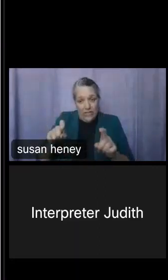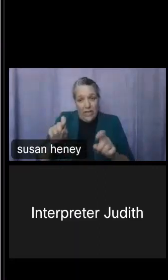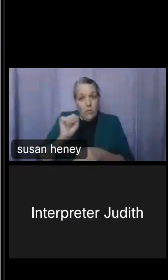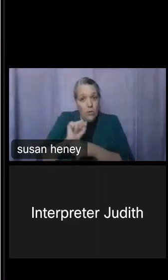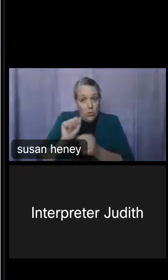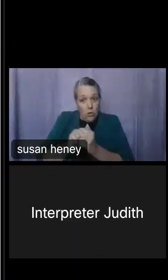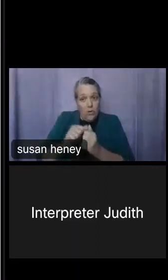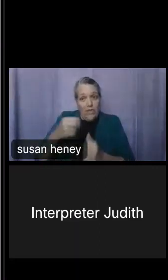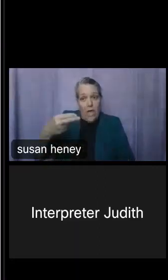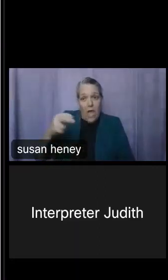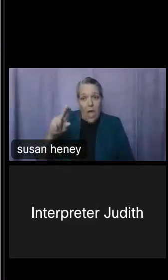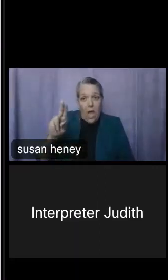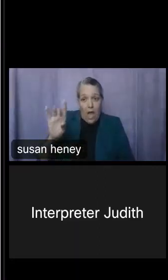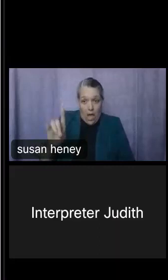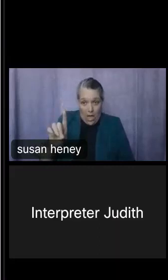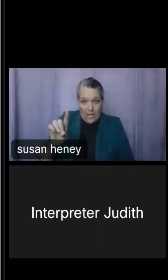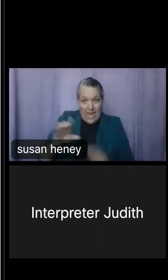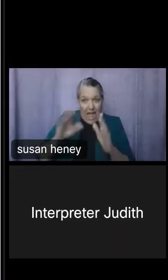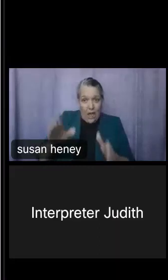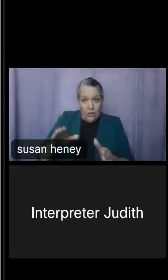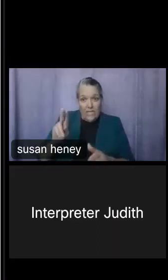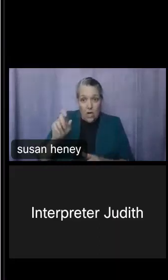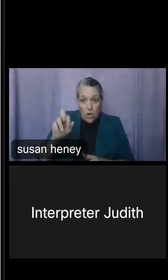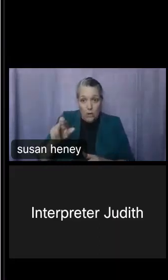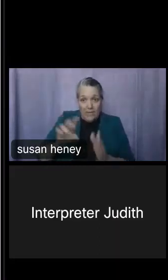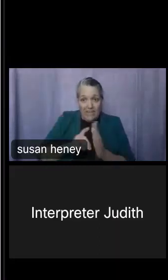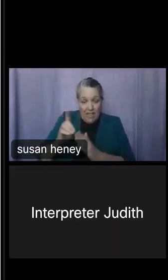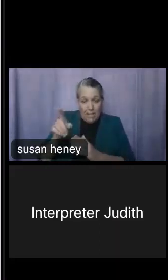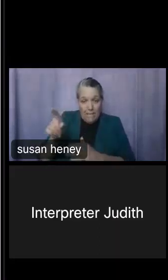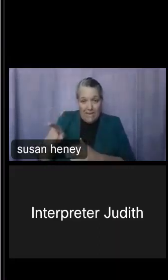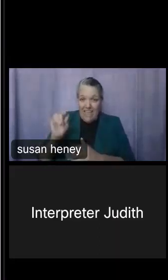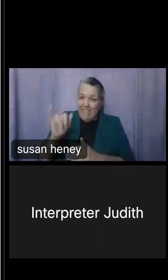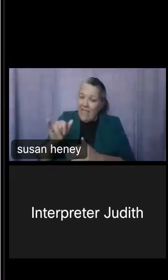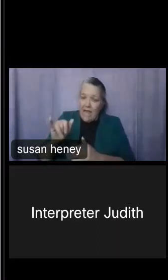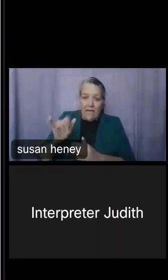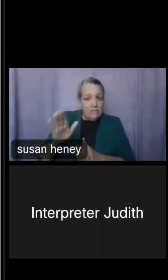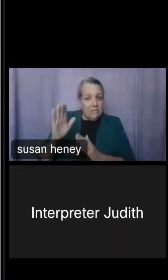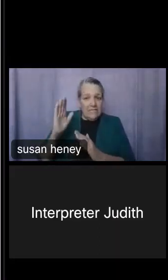and it is the leading source of national housing data in the US, and it is also longitudinal,